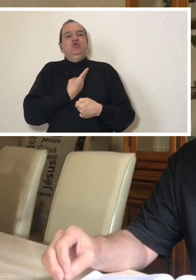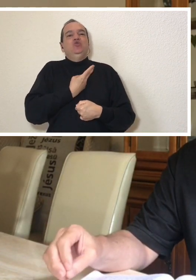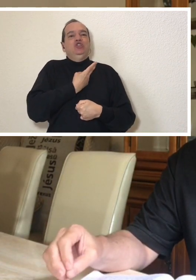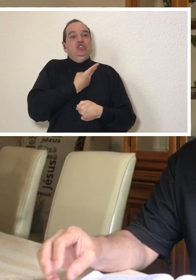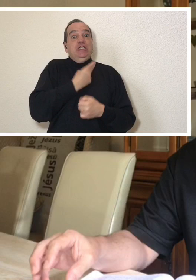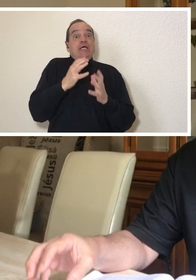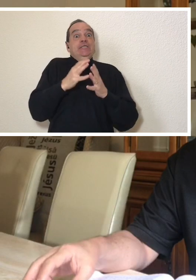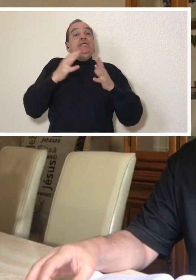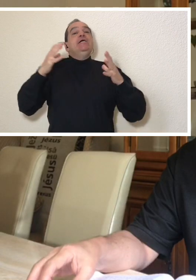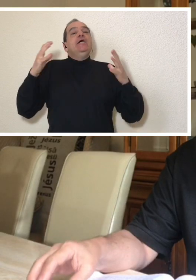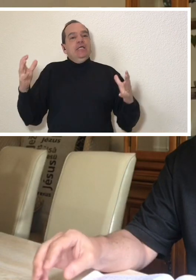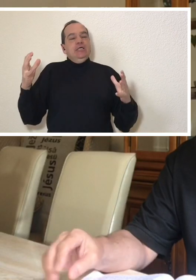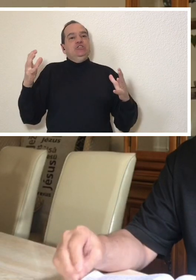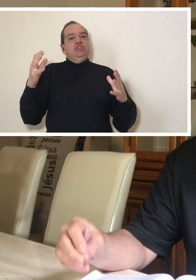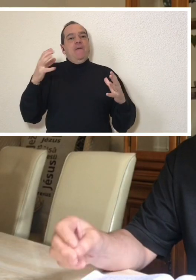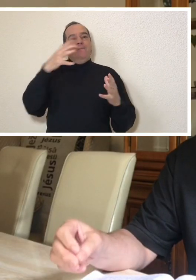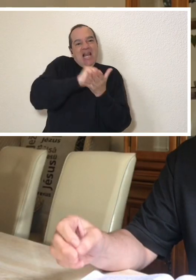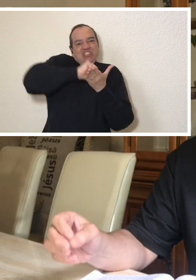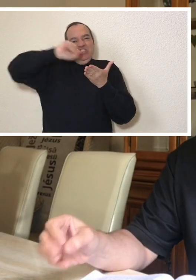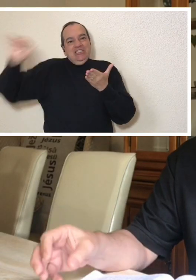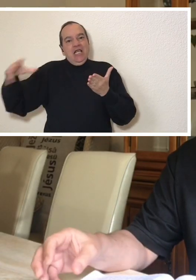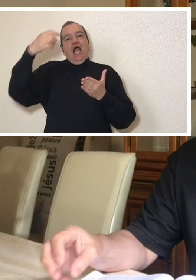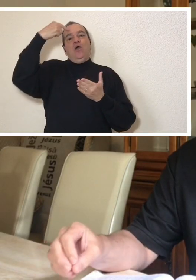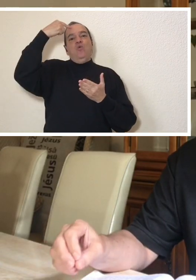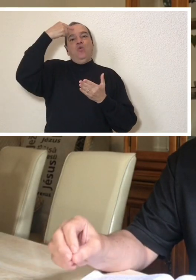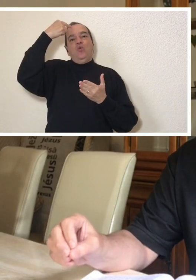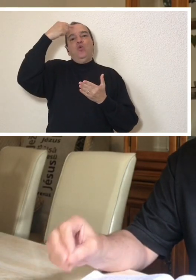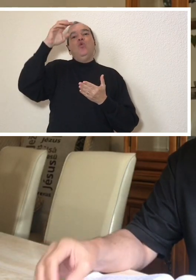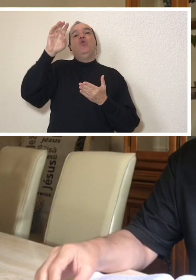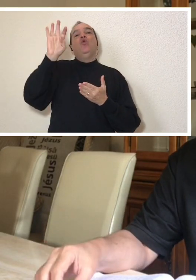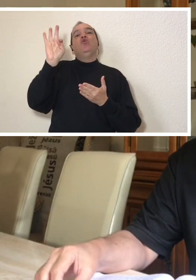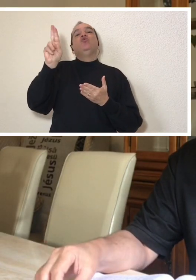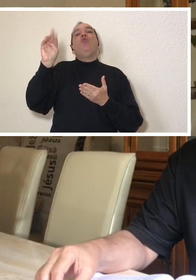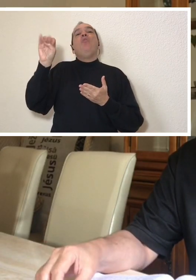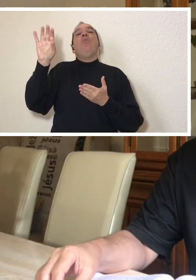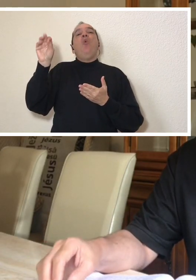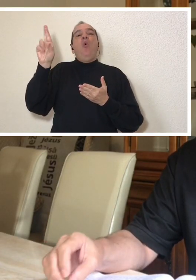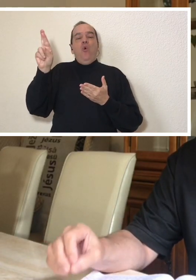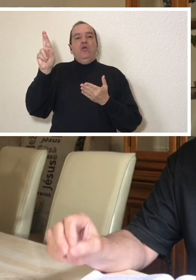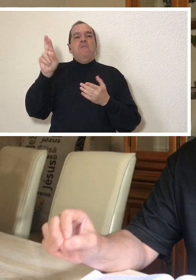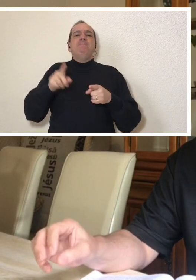which although slow growing was crushing the lower part of my brain